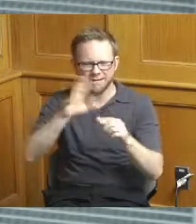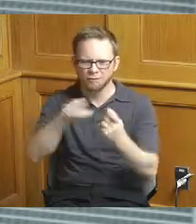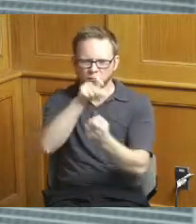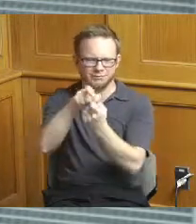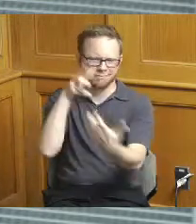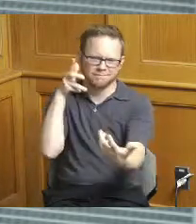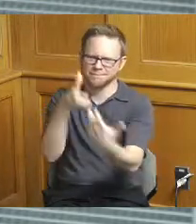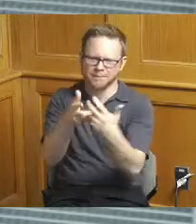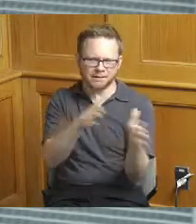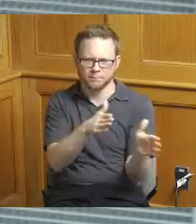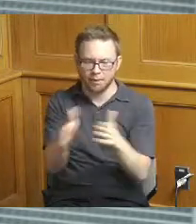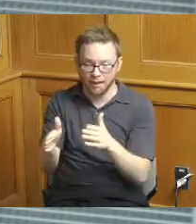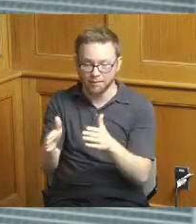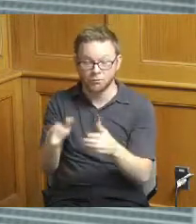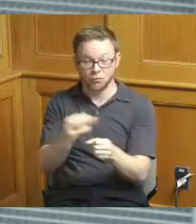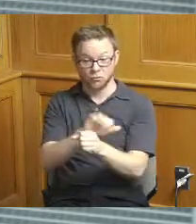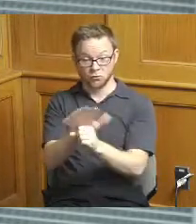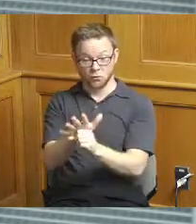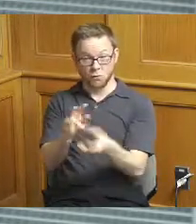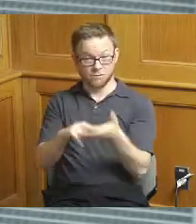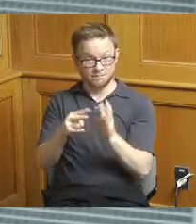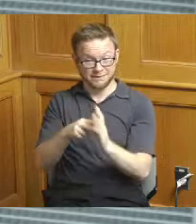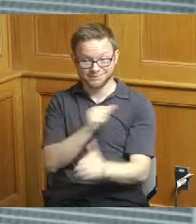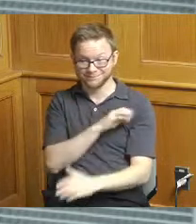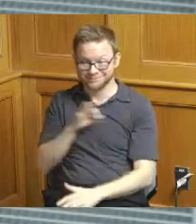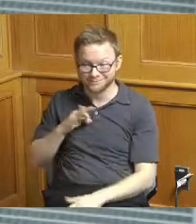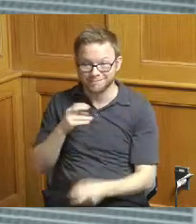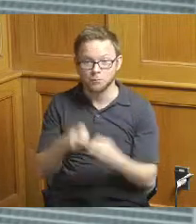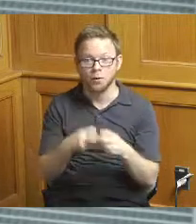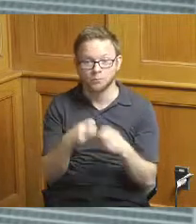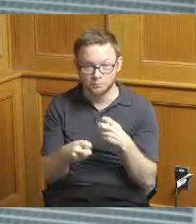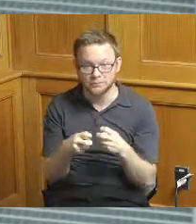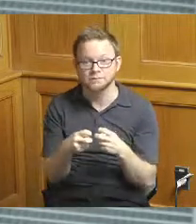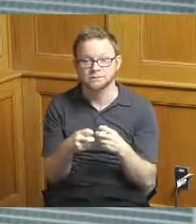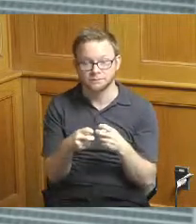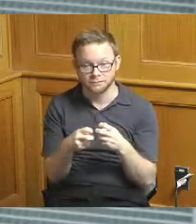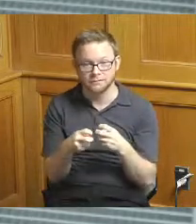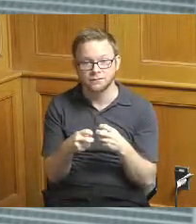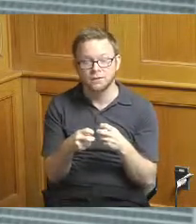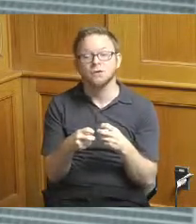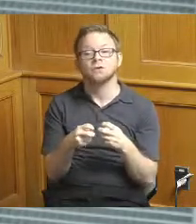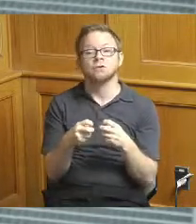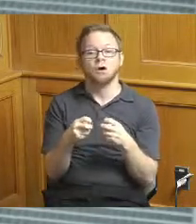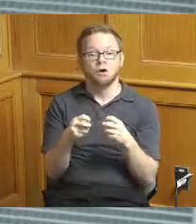the staffing issues you know your challenges in getting a project put out for an RFQ getting under